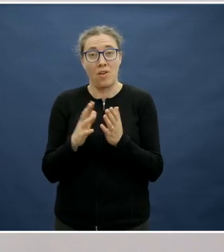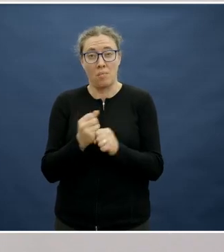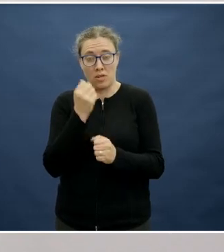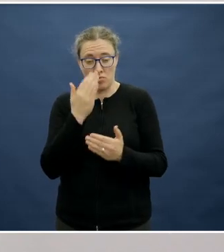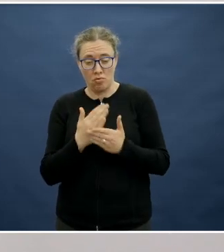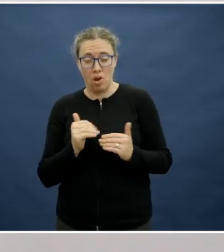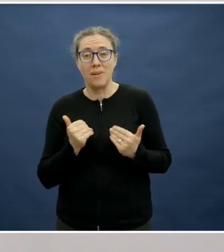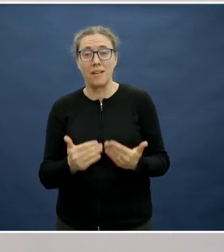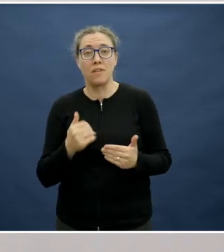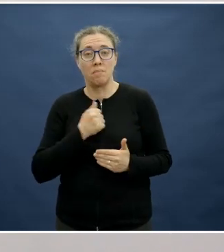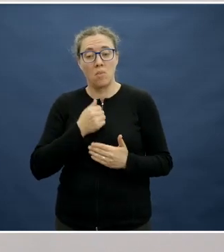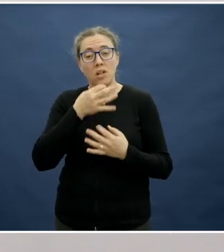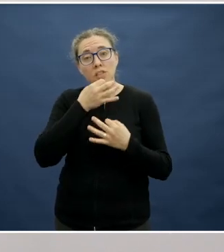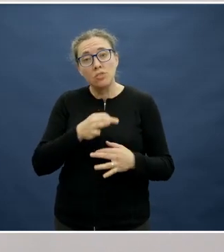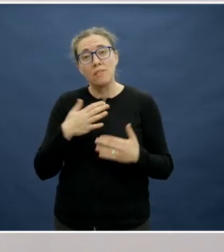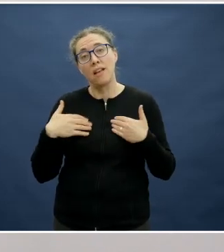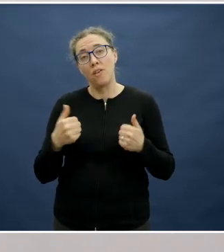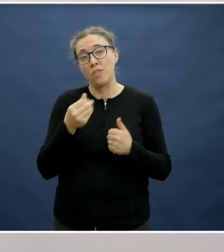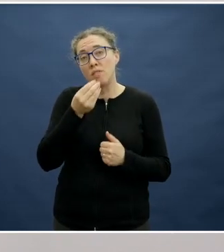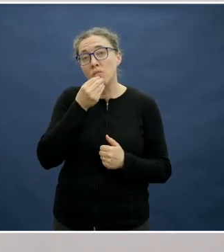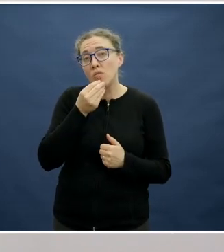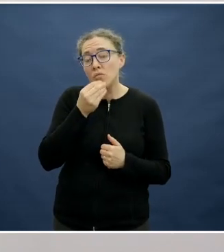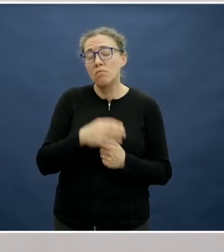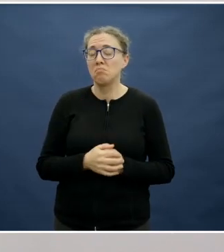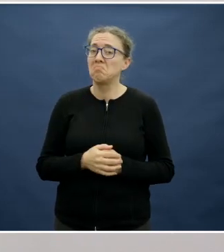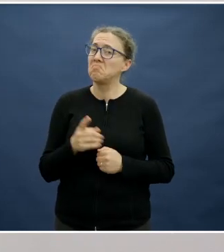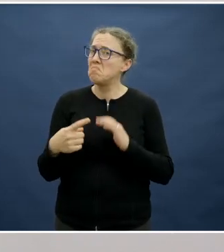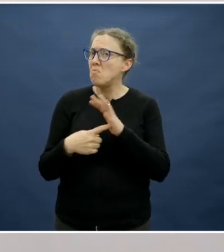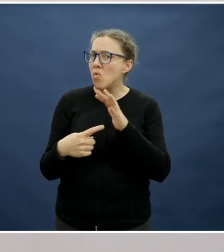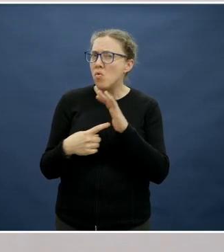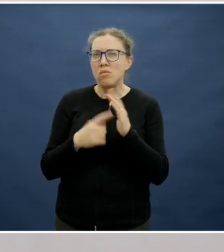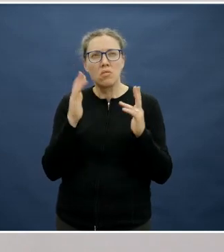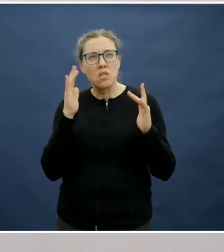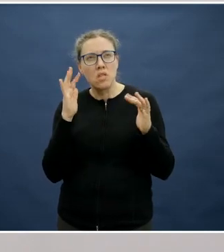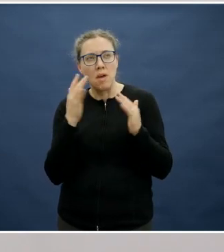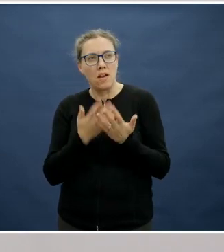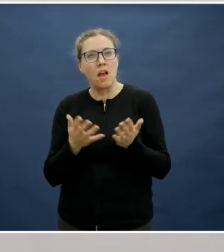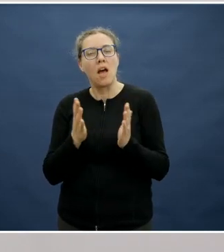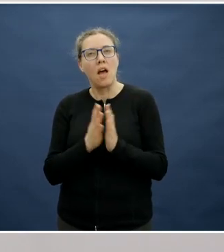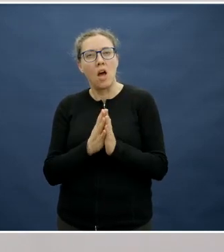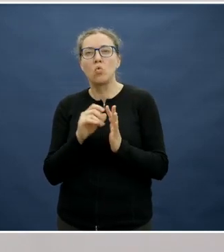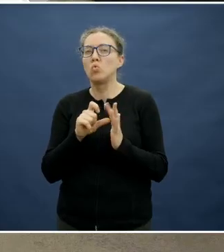for example, and how you consider your meal structure. So how can that be done effectively, do you think?